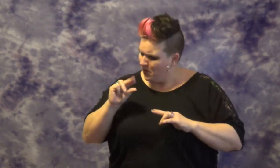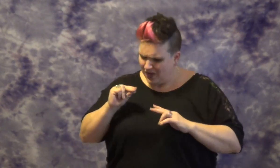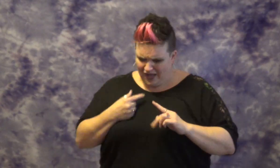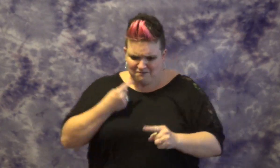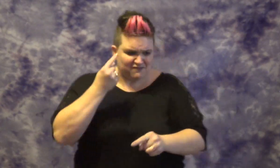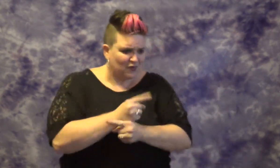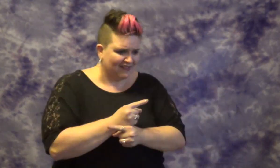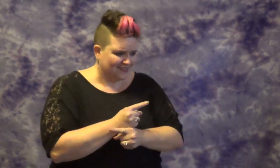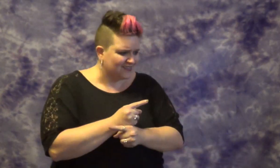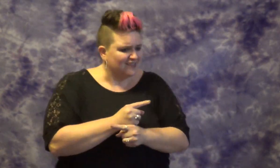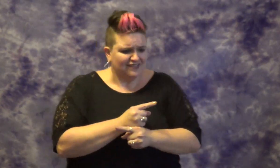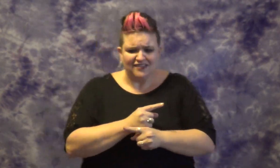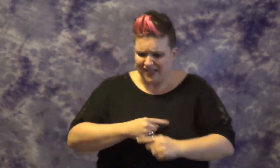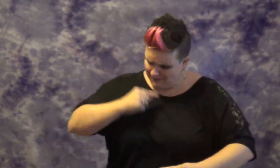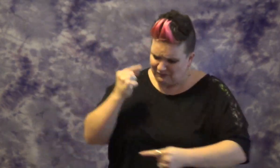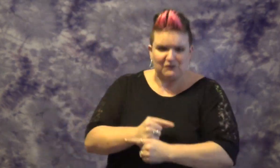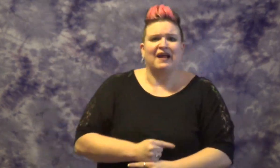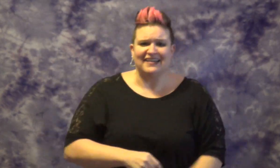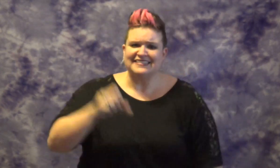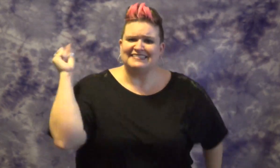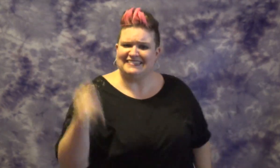NOOOO I KNOW I AM RIGHT, ME RIGHT YES